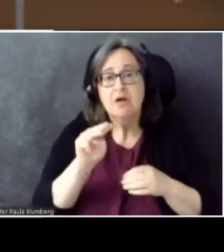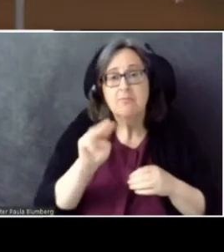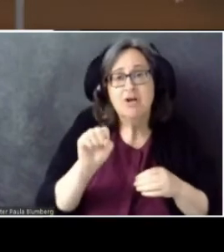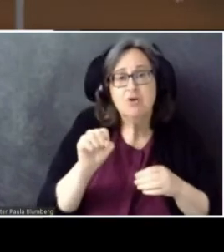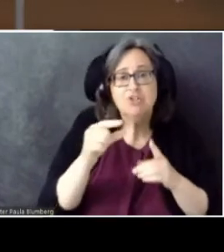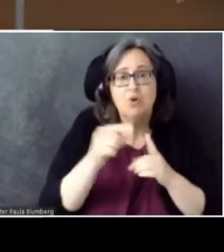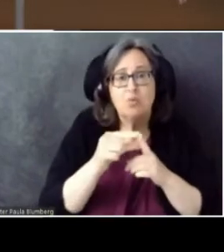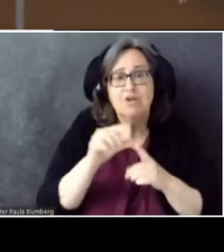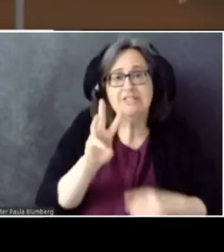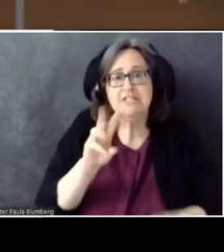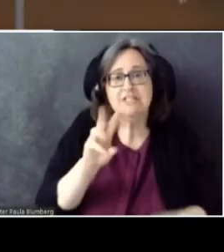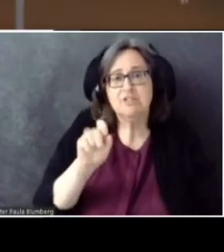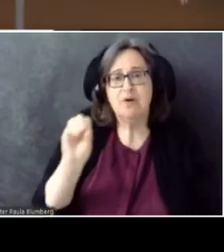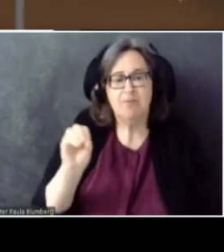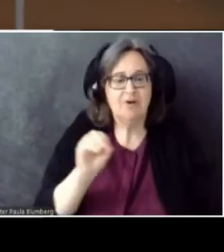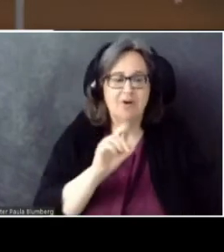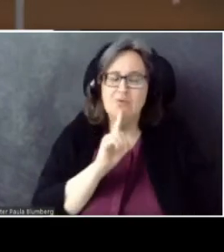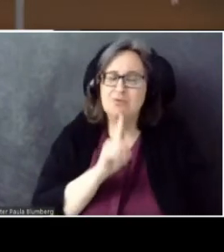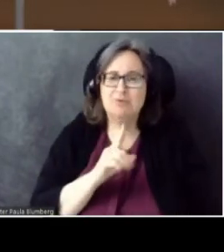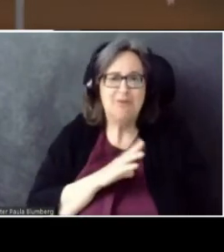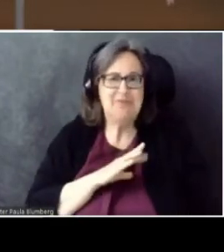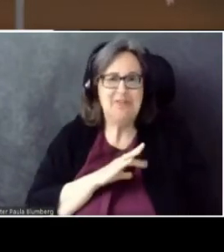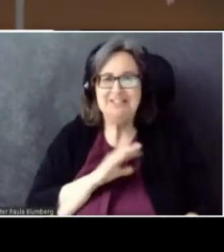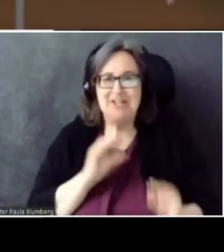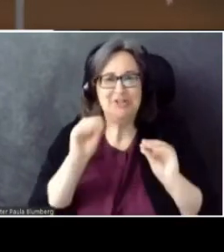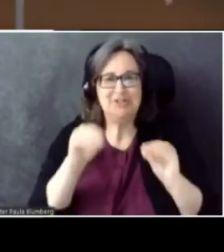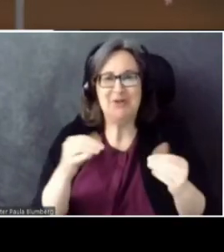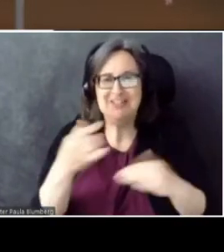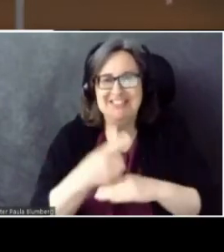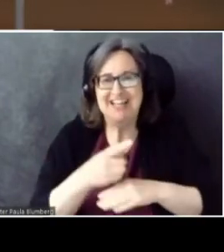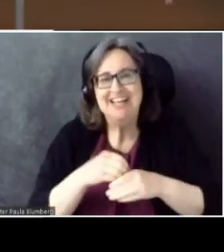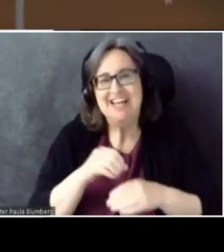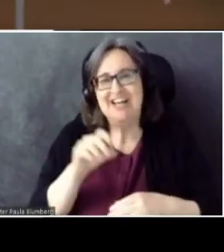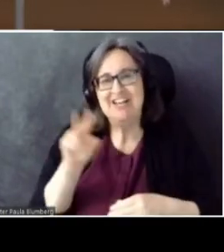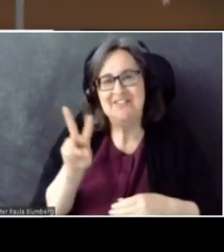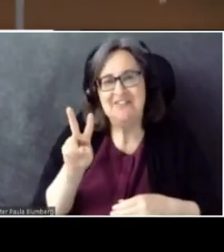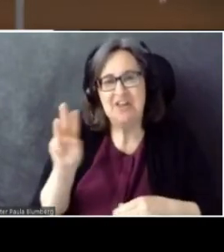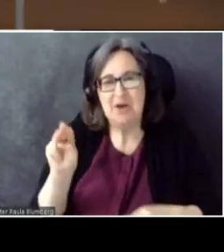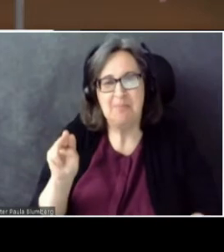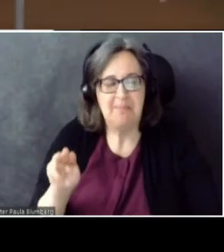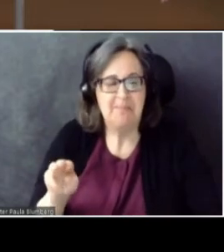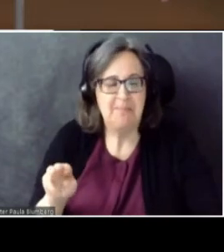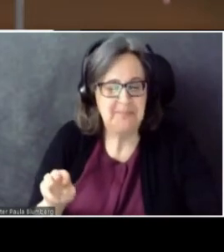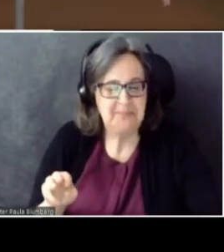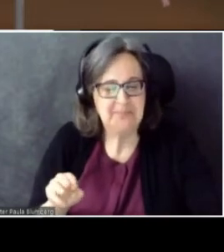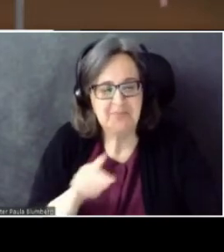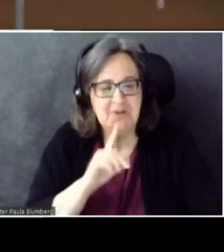I had a blast installing this today, in a VM. It was kind of a pain. To get it running again.